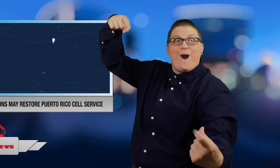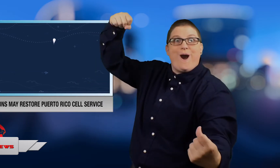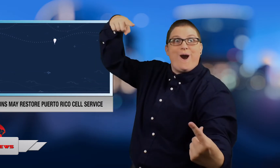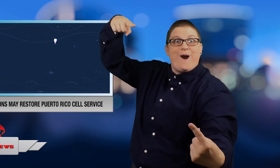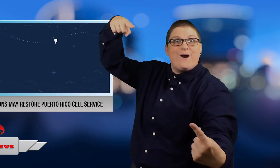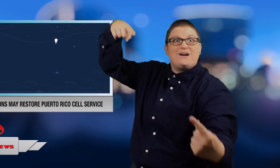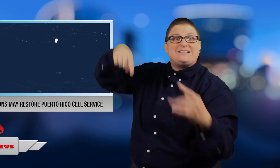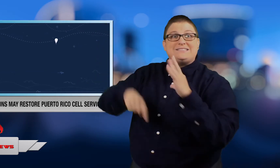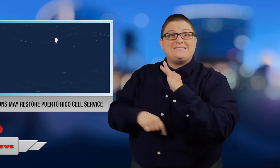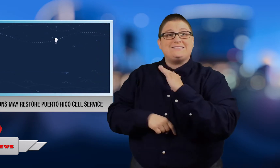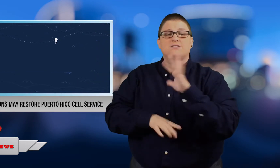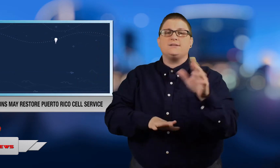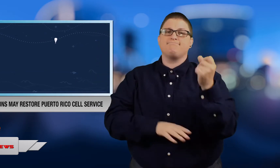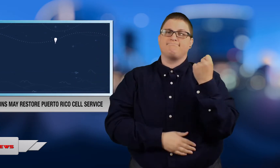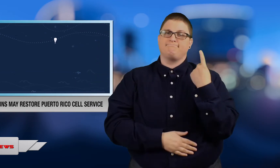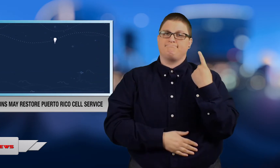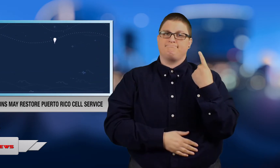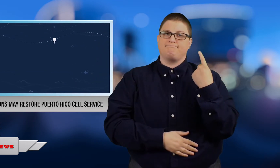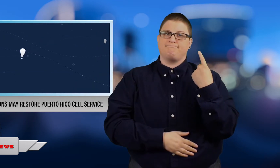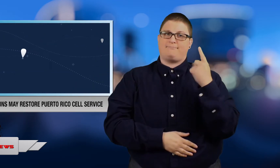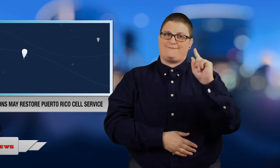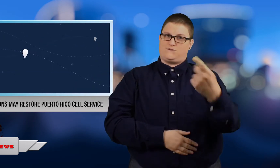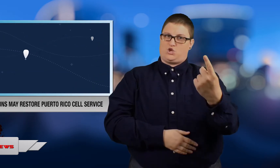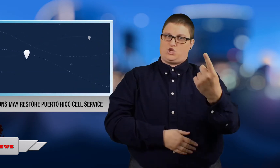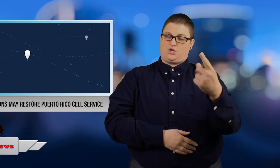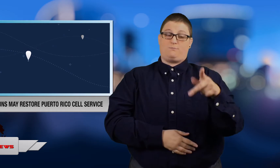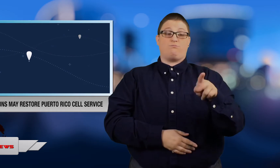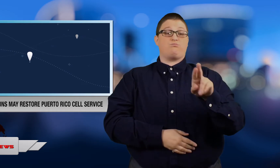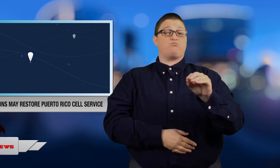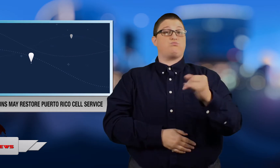connecting their phones to the balloons. But first